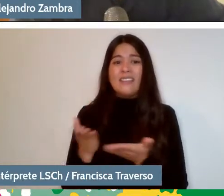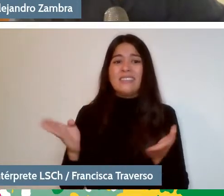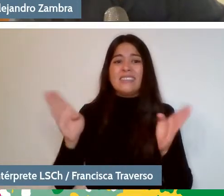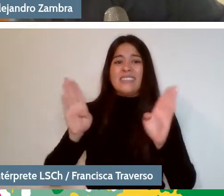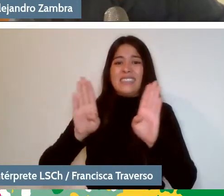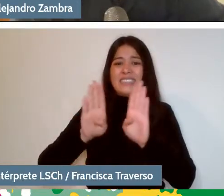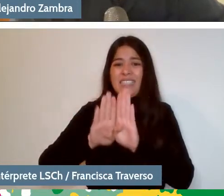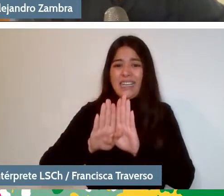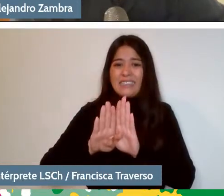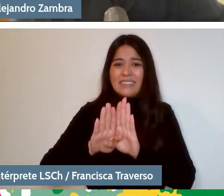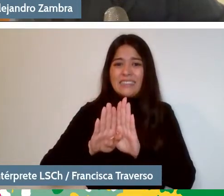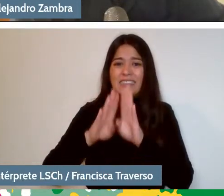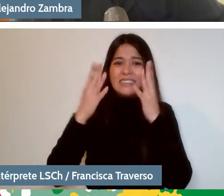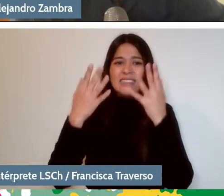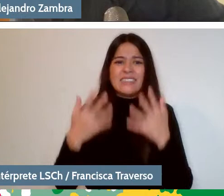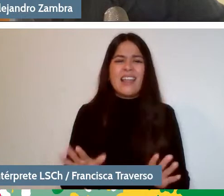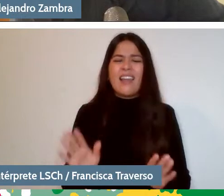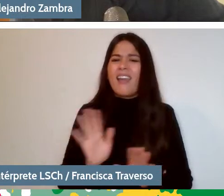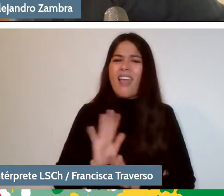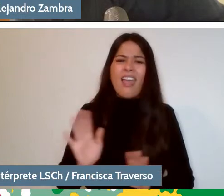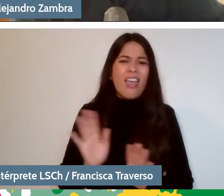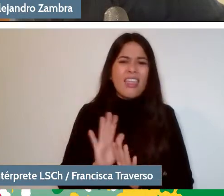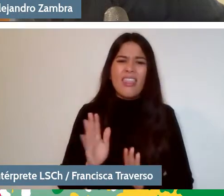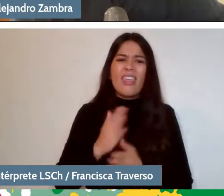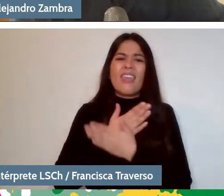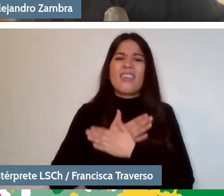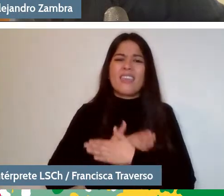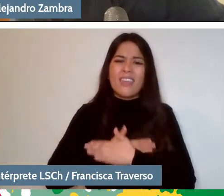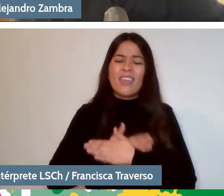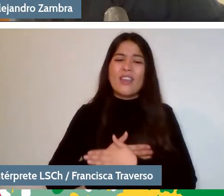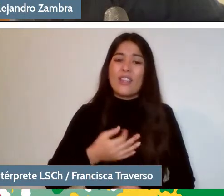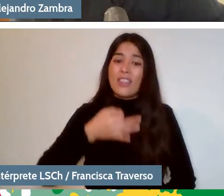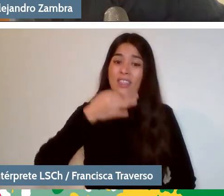Nothing, I just want to tell you that this conversation started.